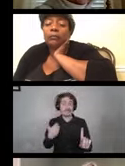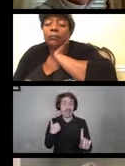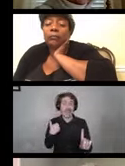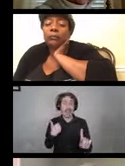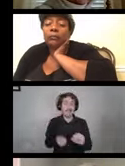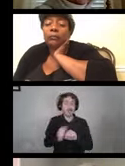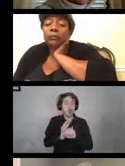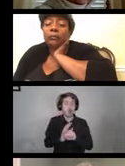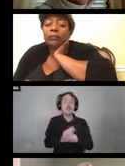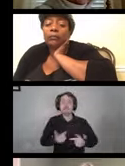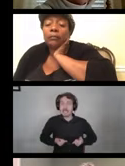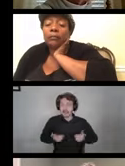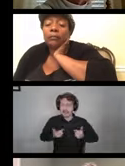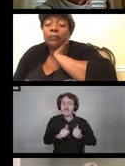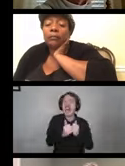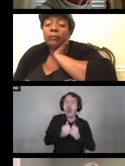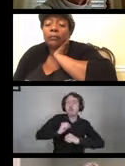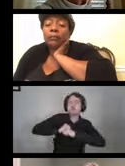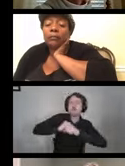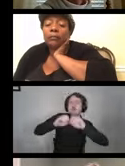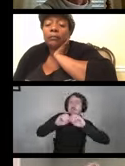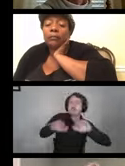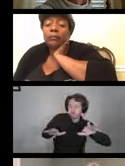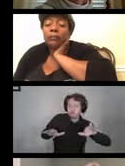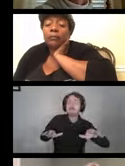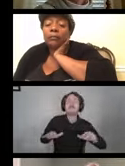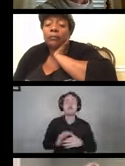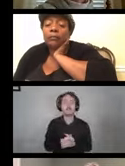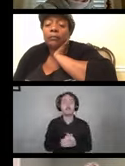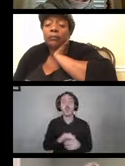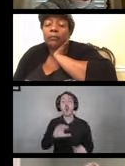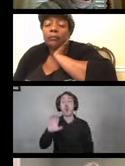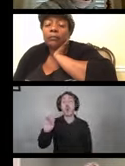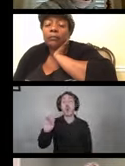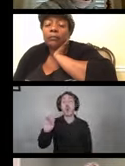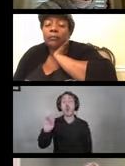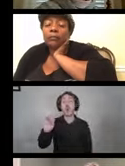OSHA also has bloodborne pathogen standards